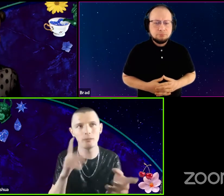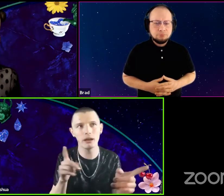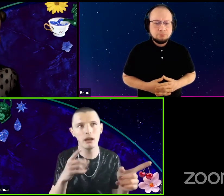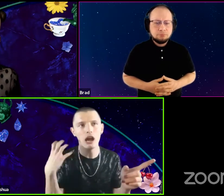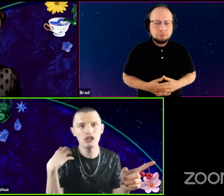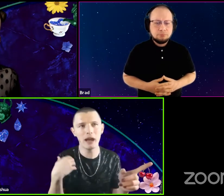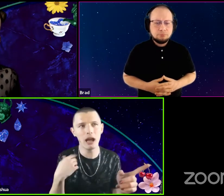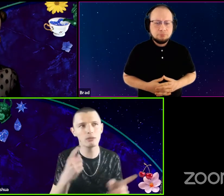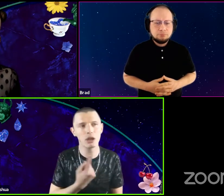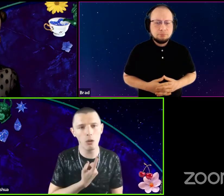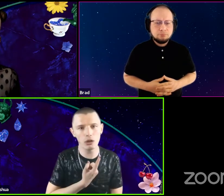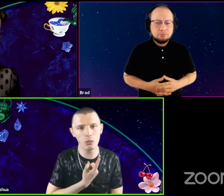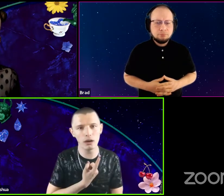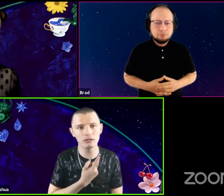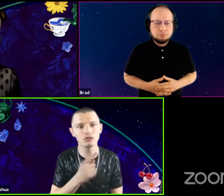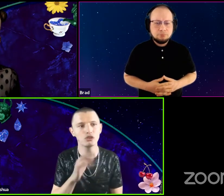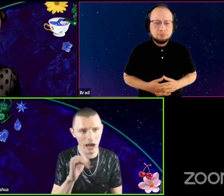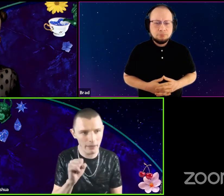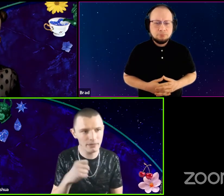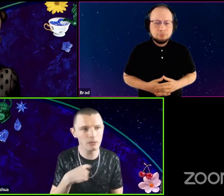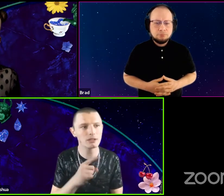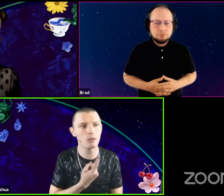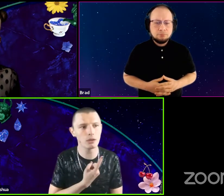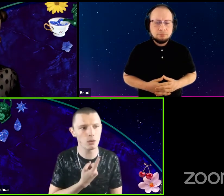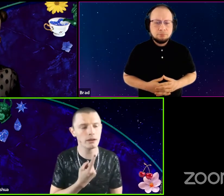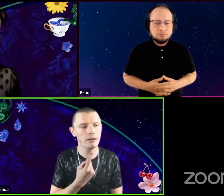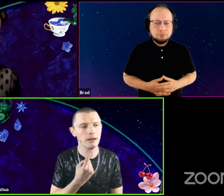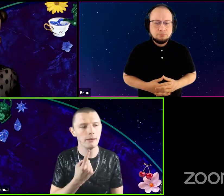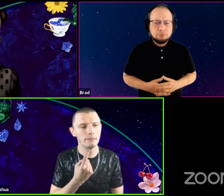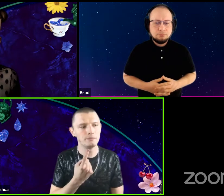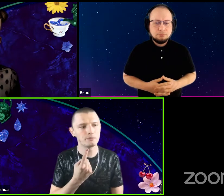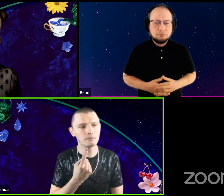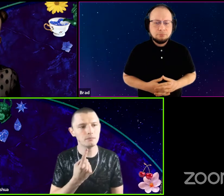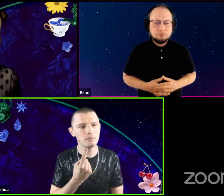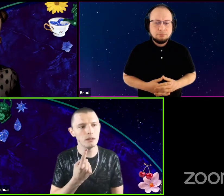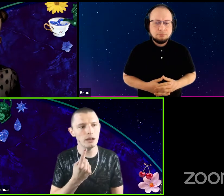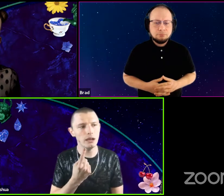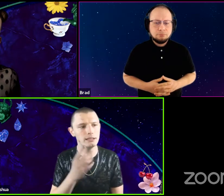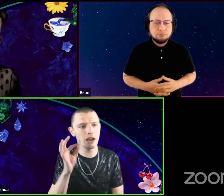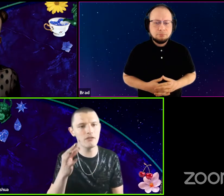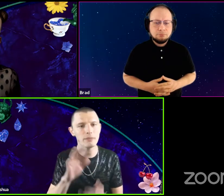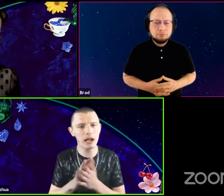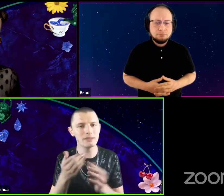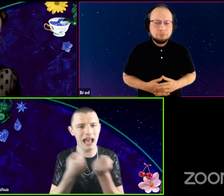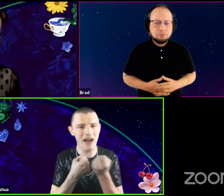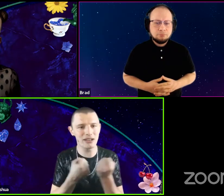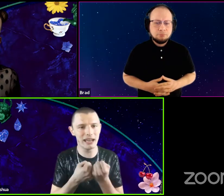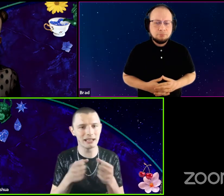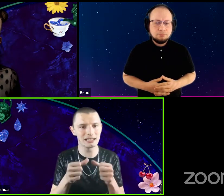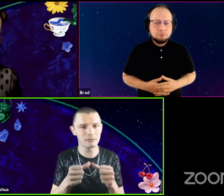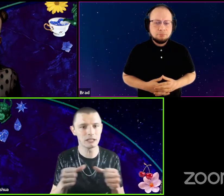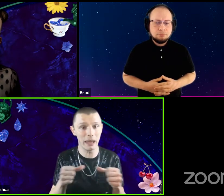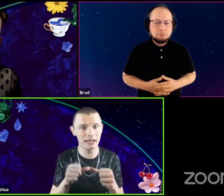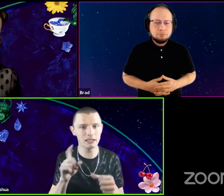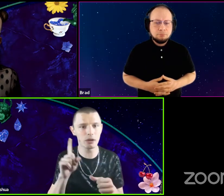but Hunchback I was the only one. Tribes, I was the only one. It definitely becomes an advocating space where